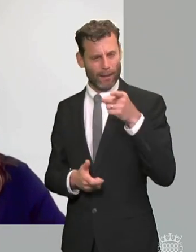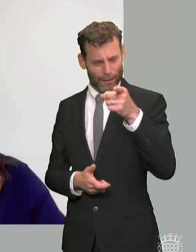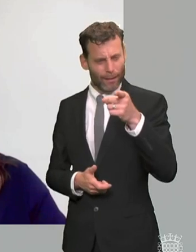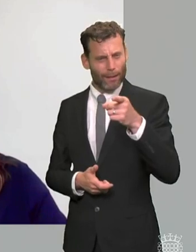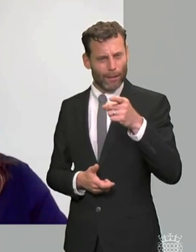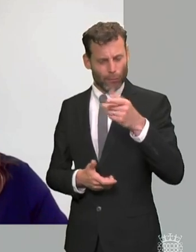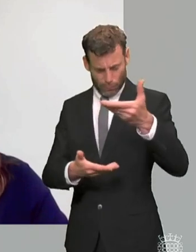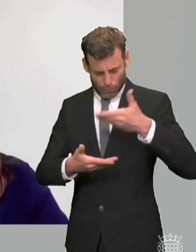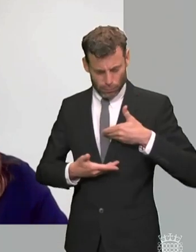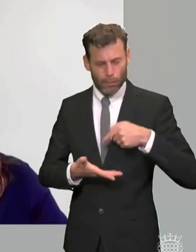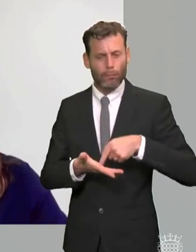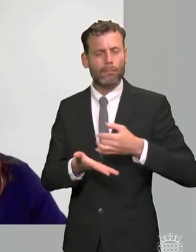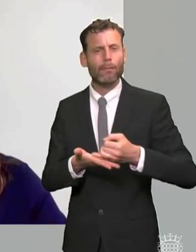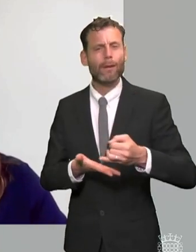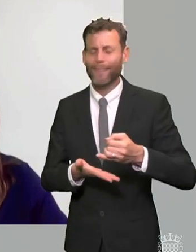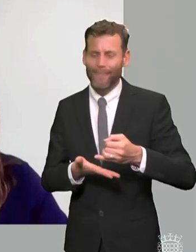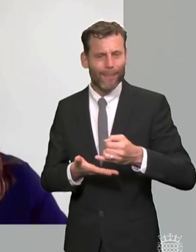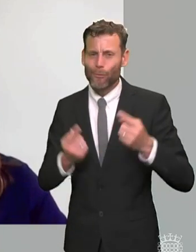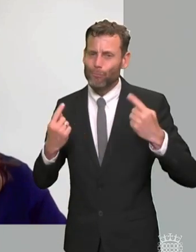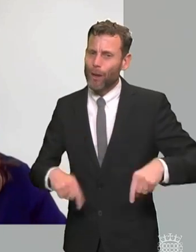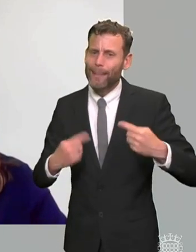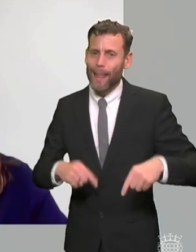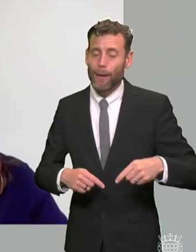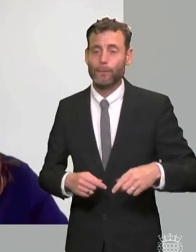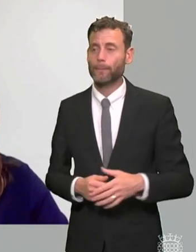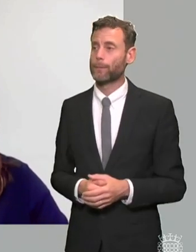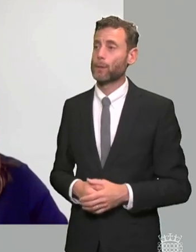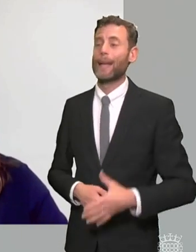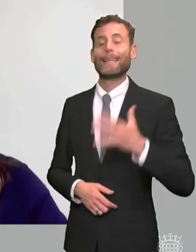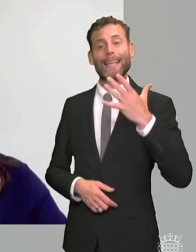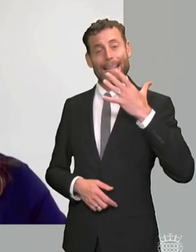to which they are going to entail a complete overhaul of the current send law framework